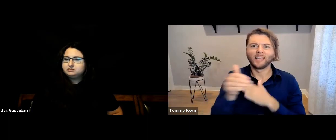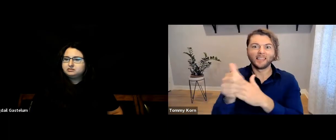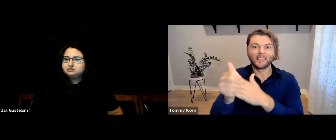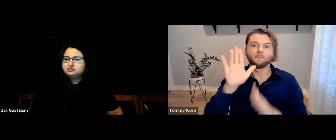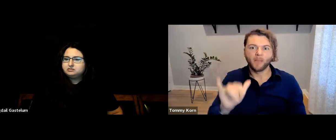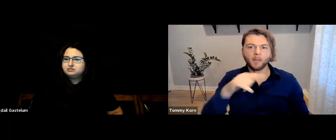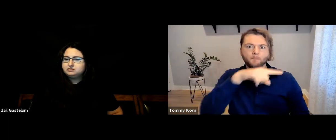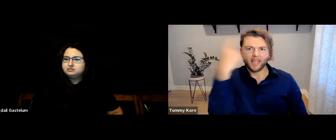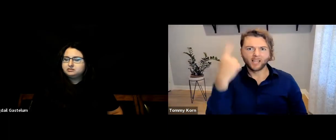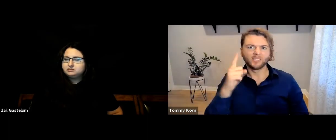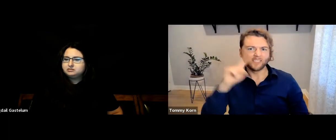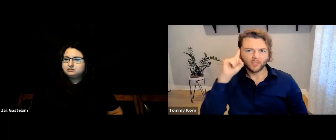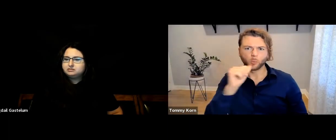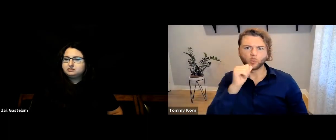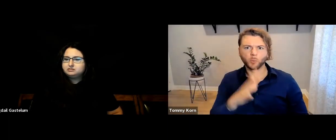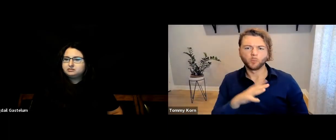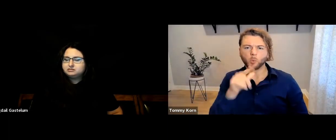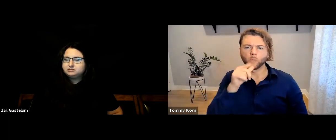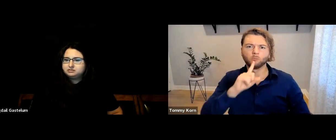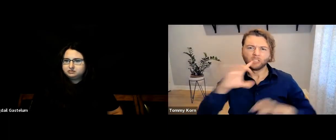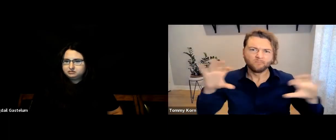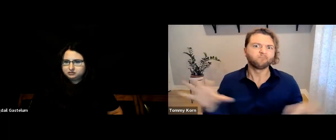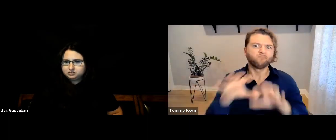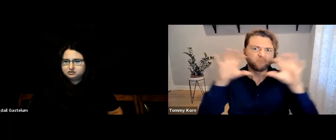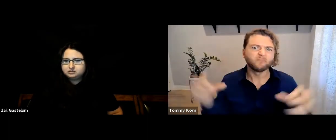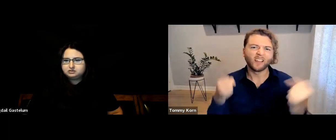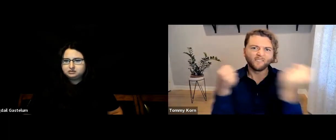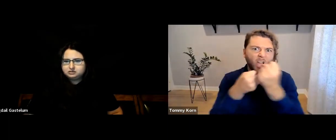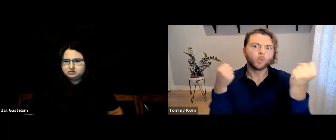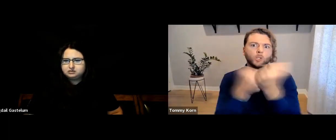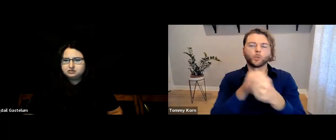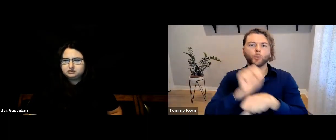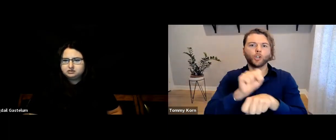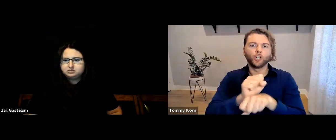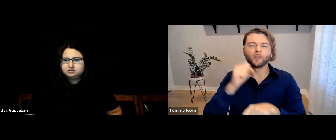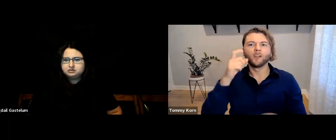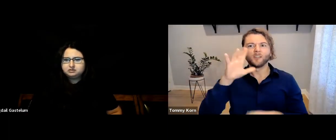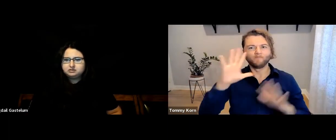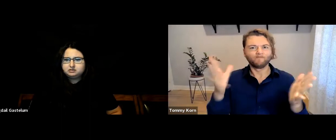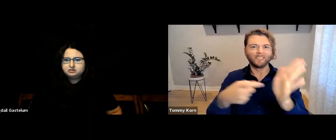#DeafTalent is led by a Black Deaf Queer woman who is a strong advocate